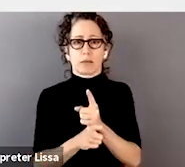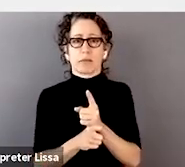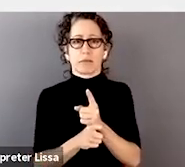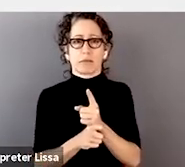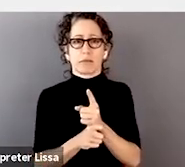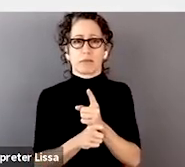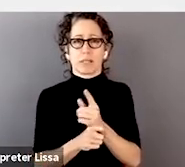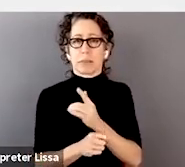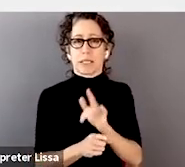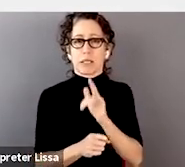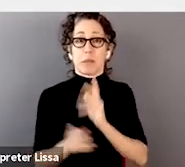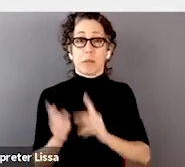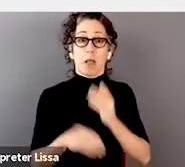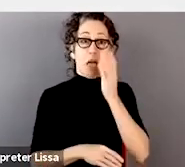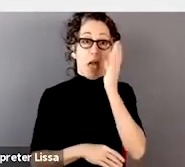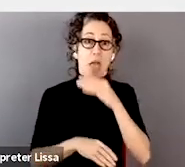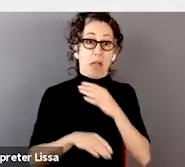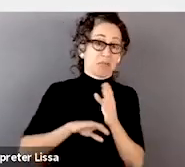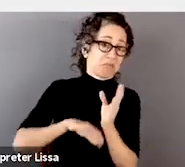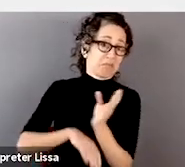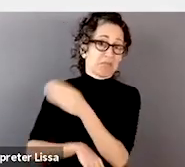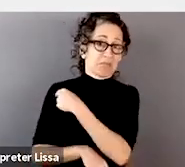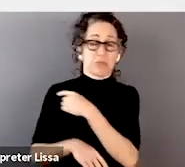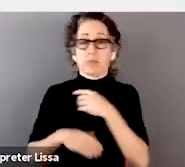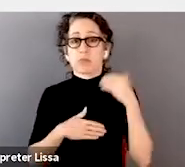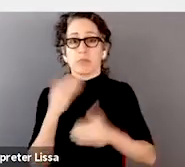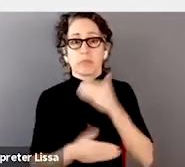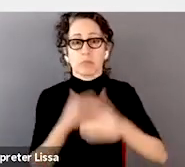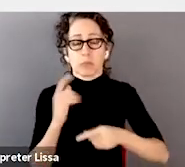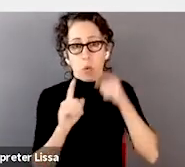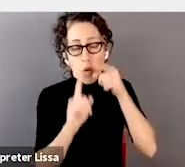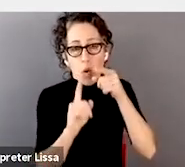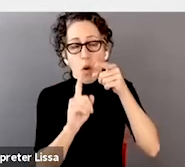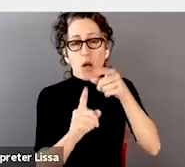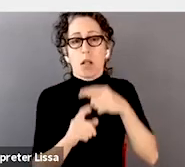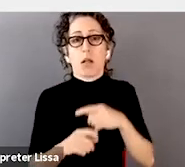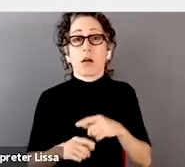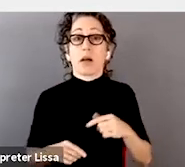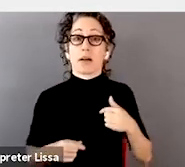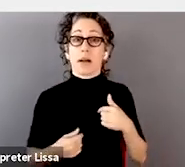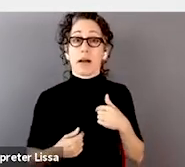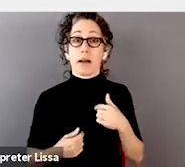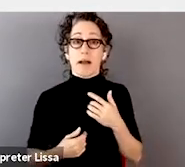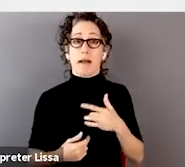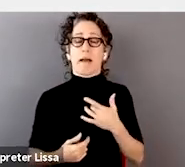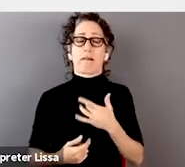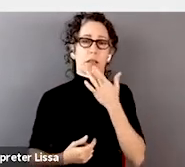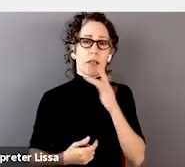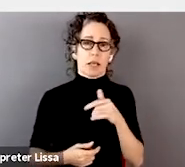And so I feel very fortunate because I was recently on some responsible AI projects